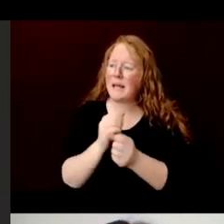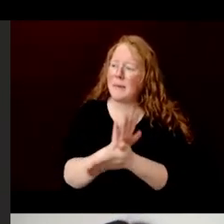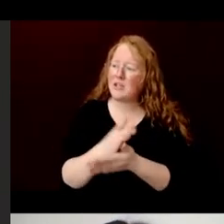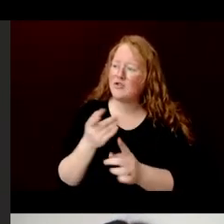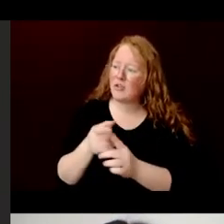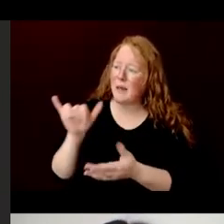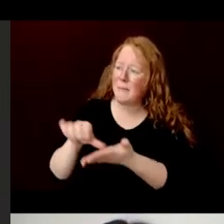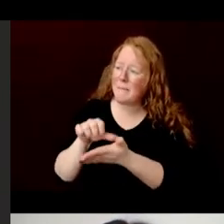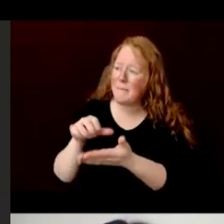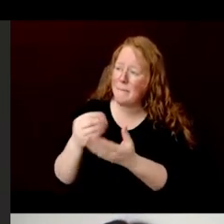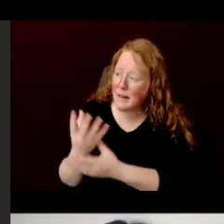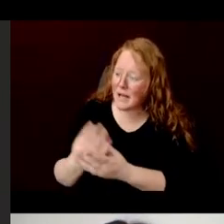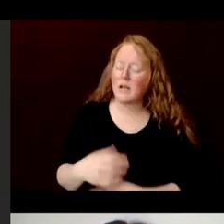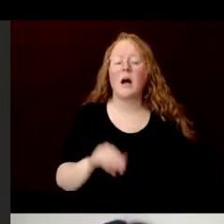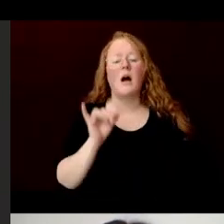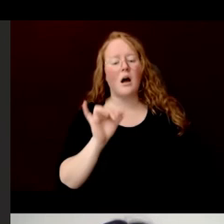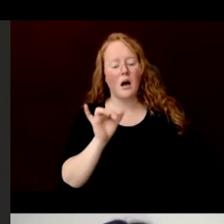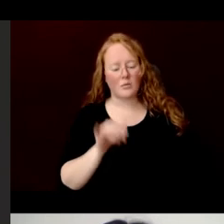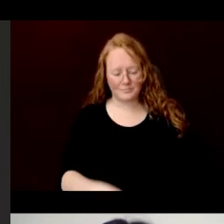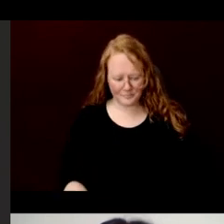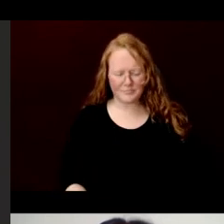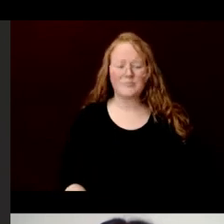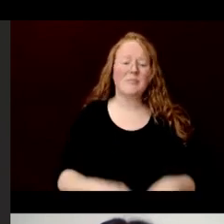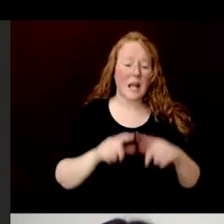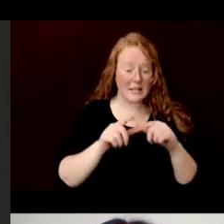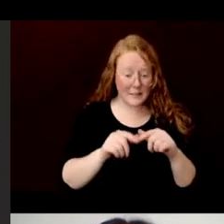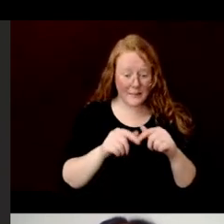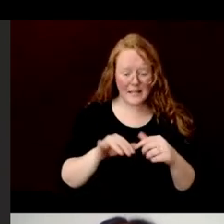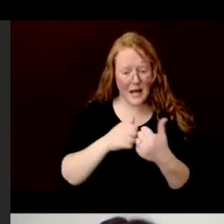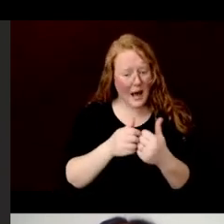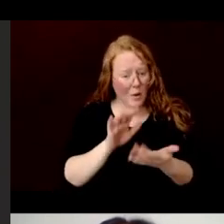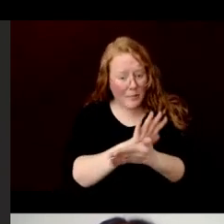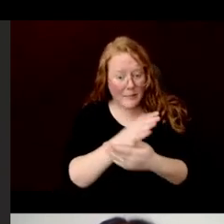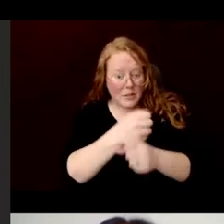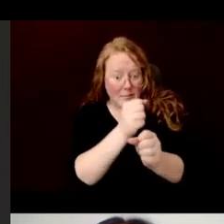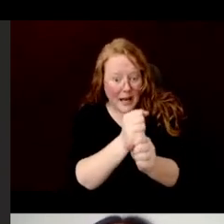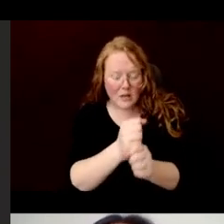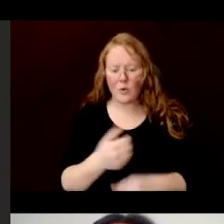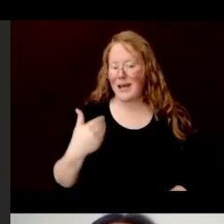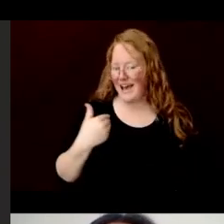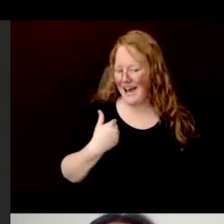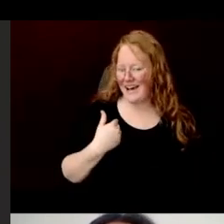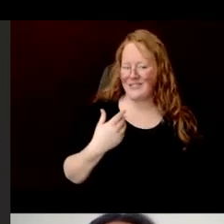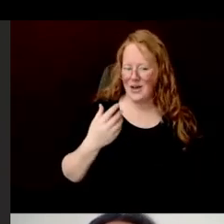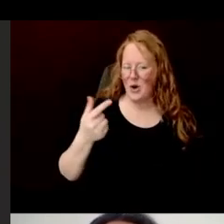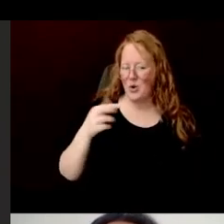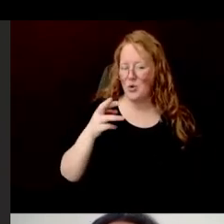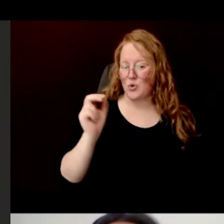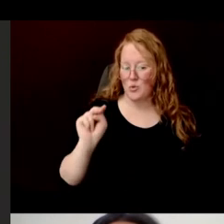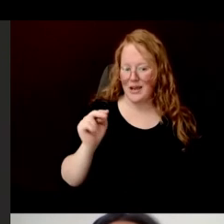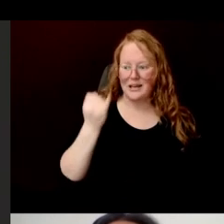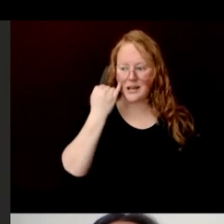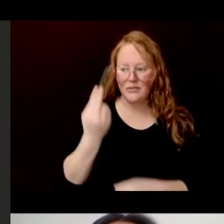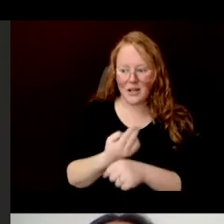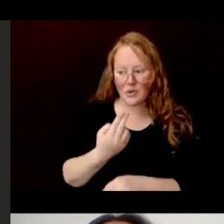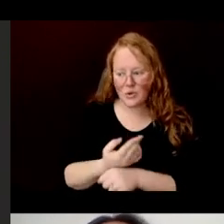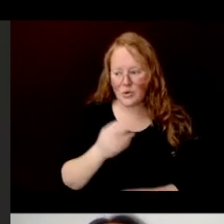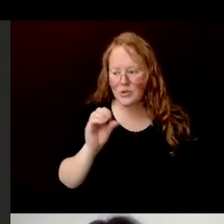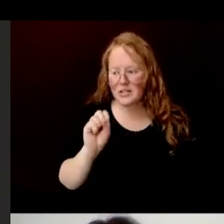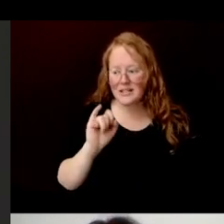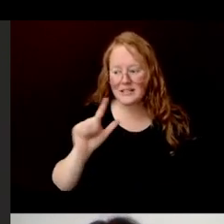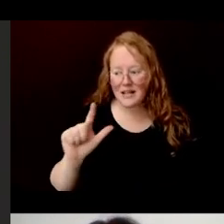It depends on how the paper is made. You can get a grain if you use the seo paper making, which I showed in this presentation.